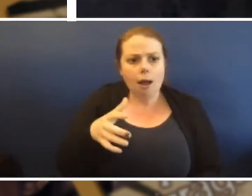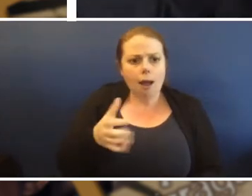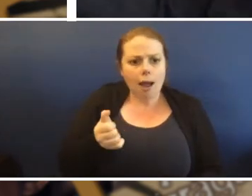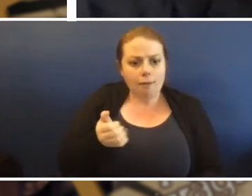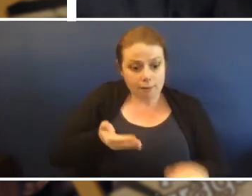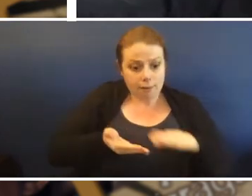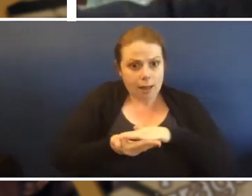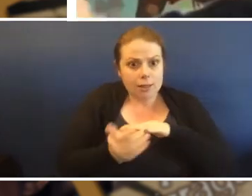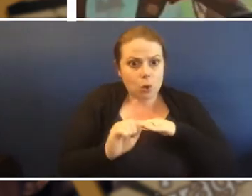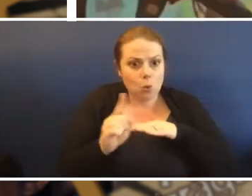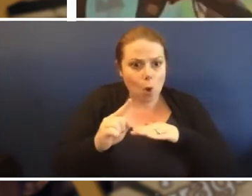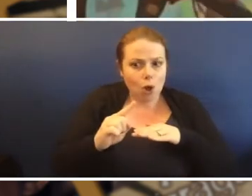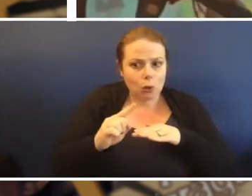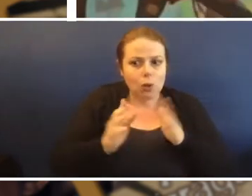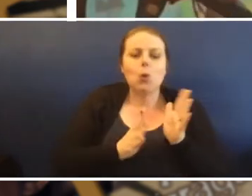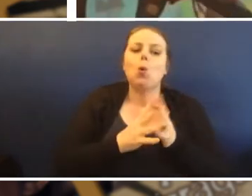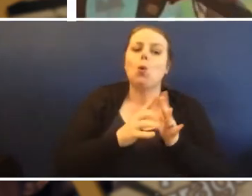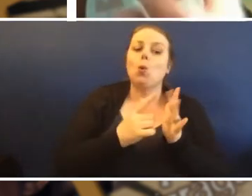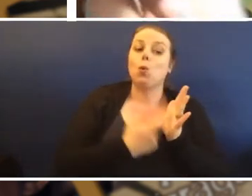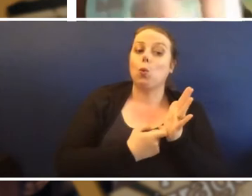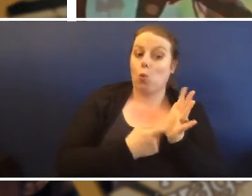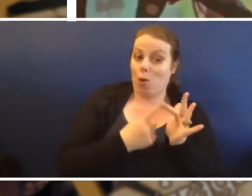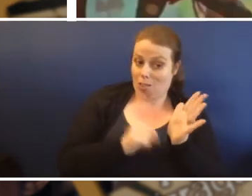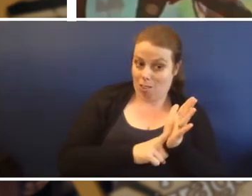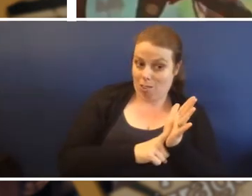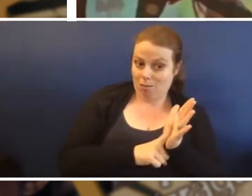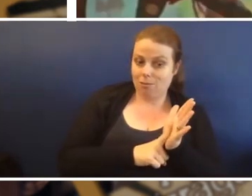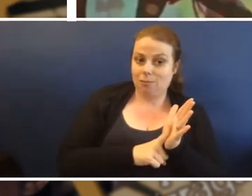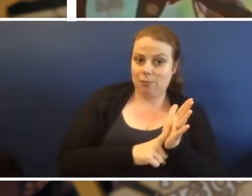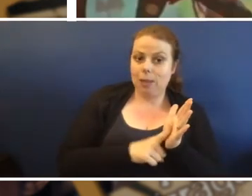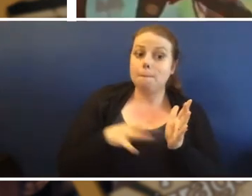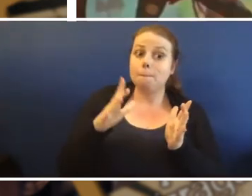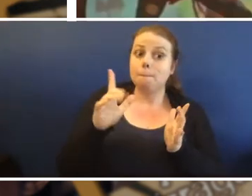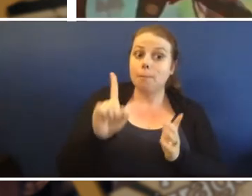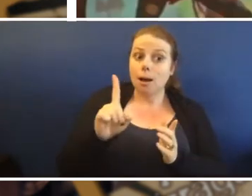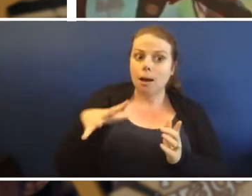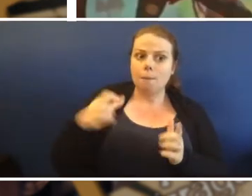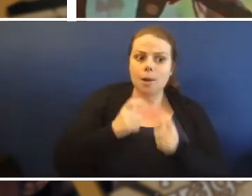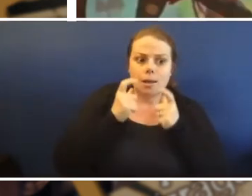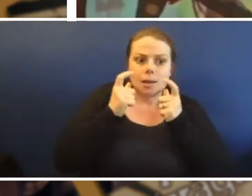all under the mud and you have to be careful when you go and get them